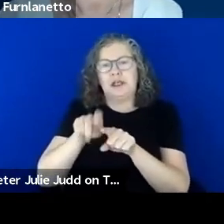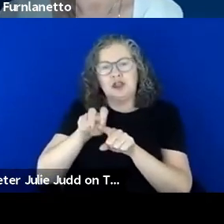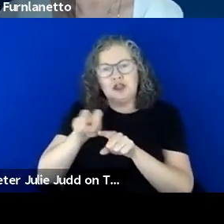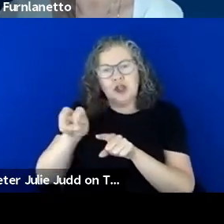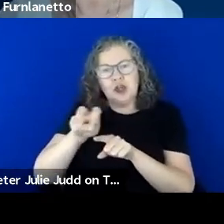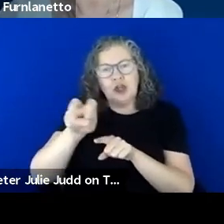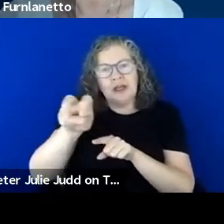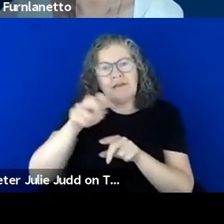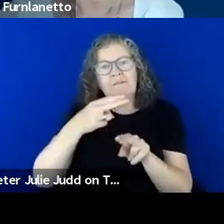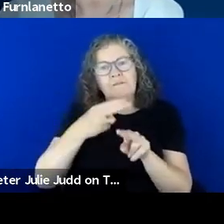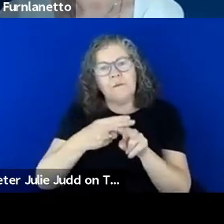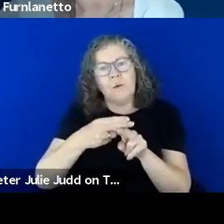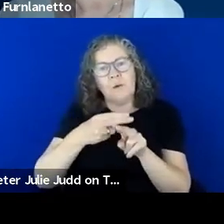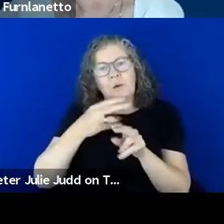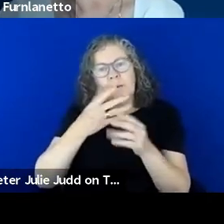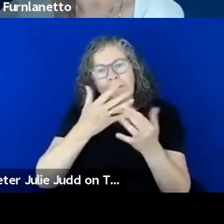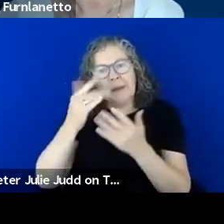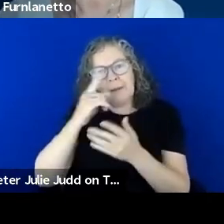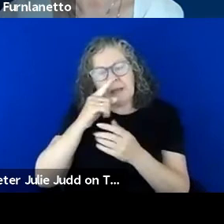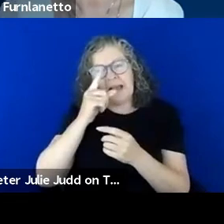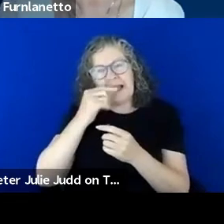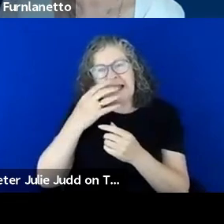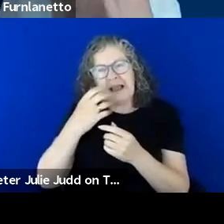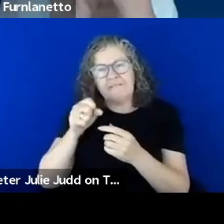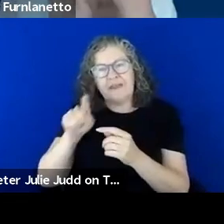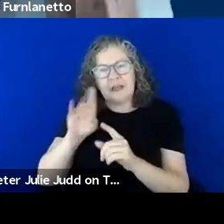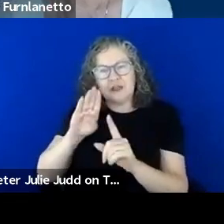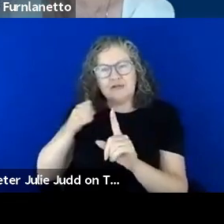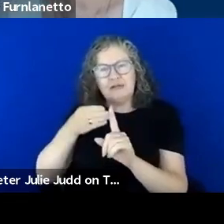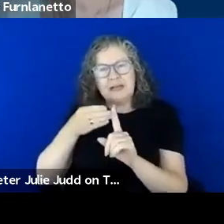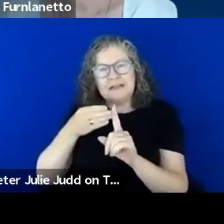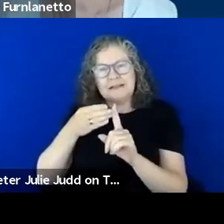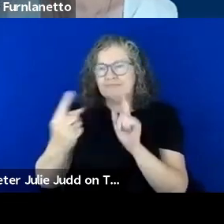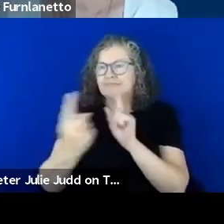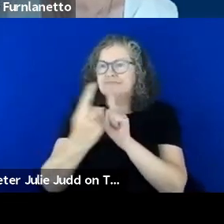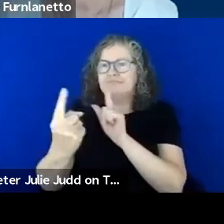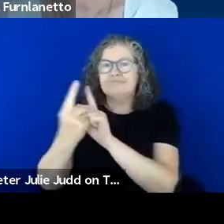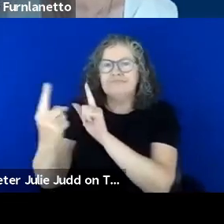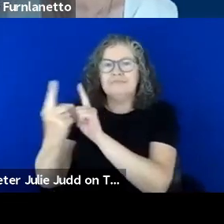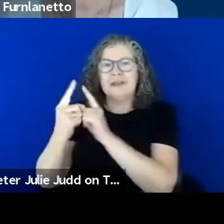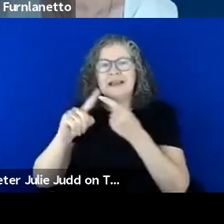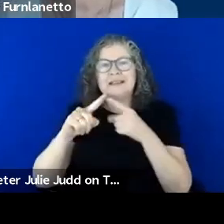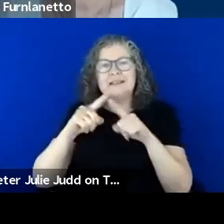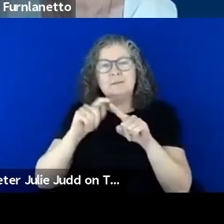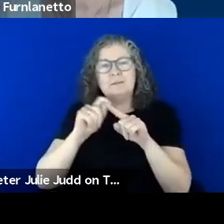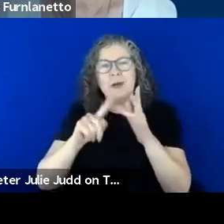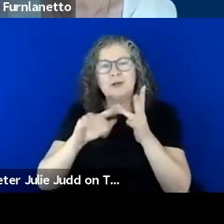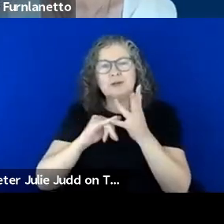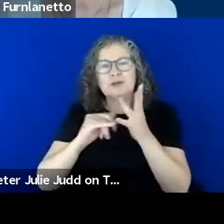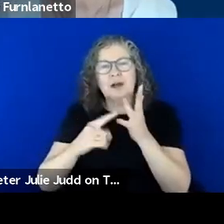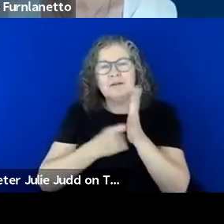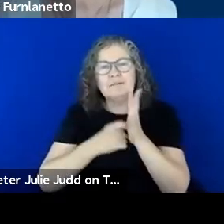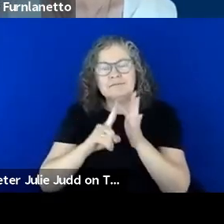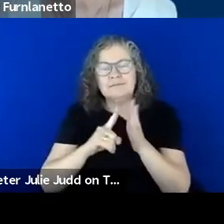people so if we have that direct exposure. One of the challenges we have during the pandemic was